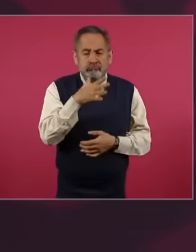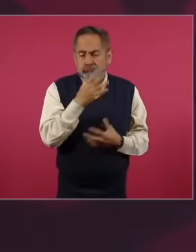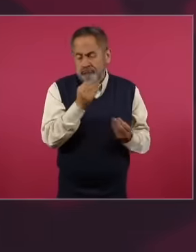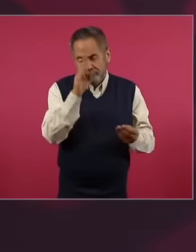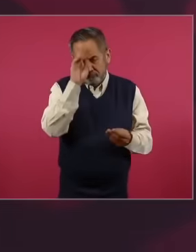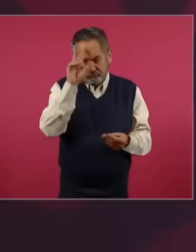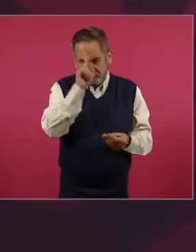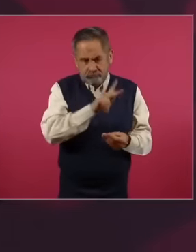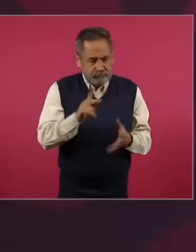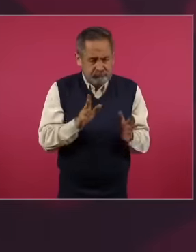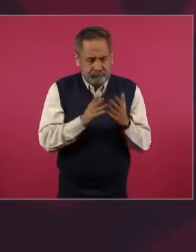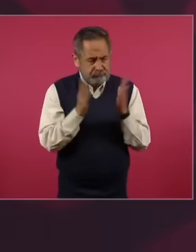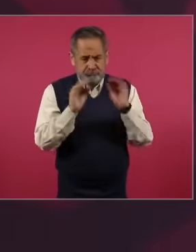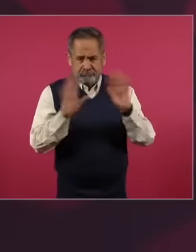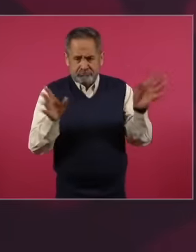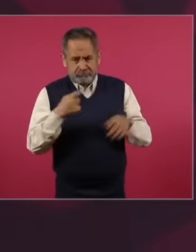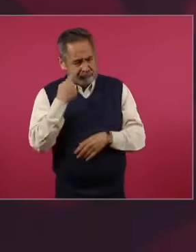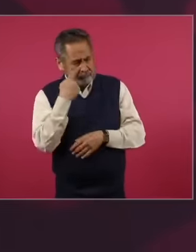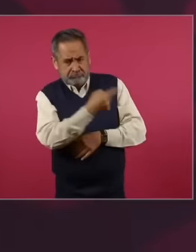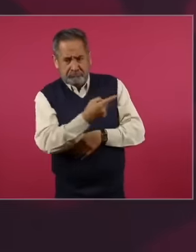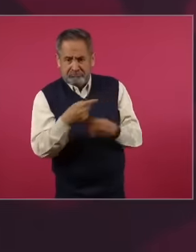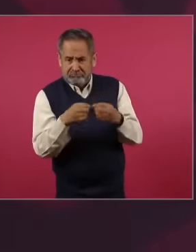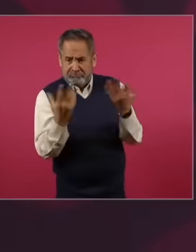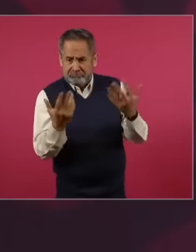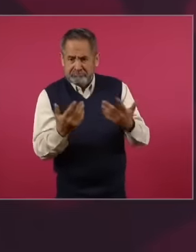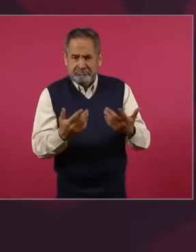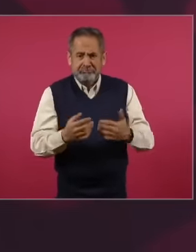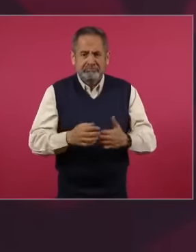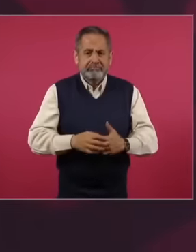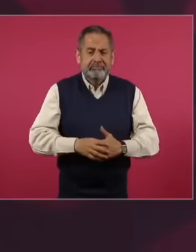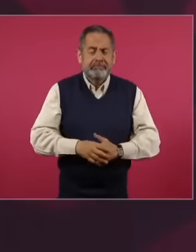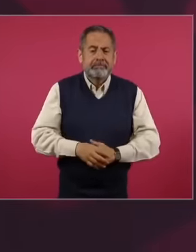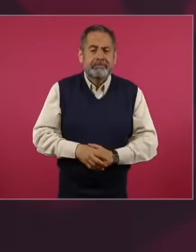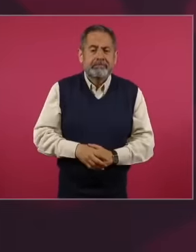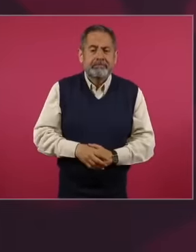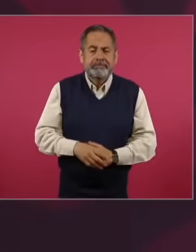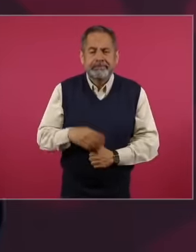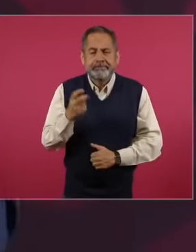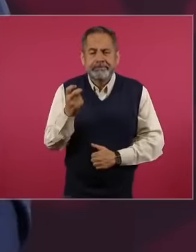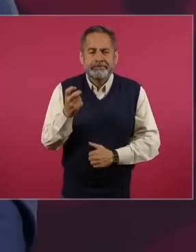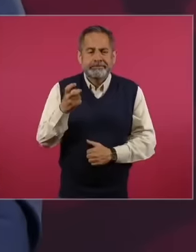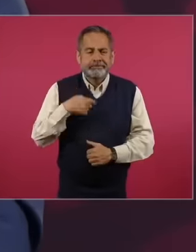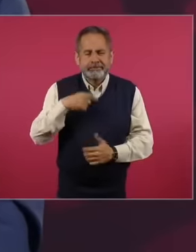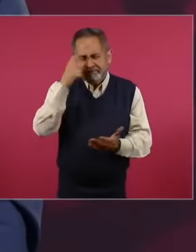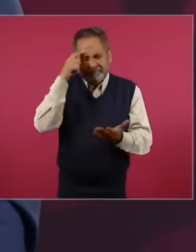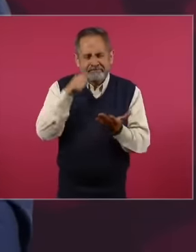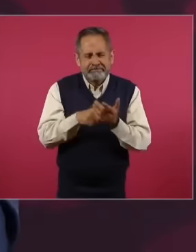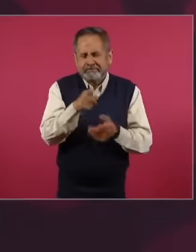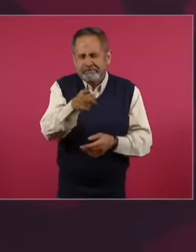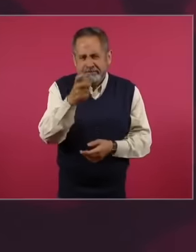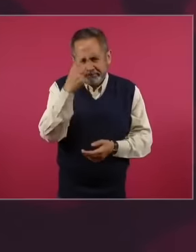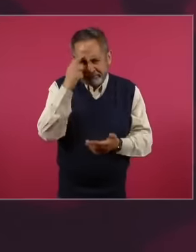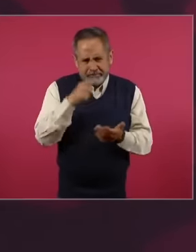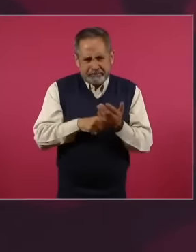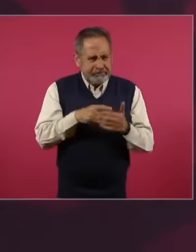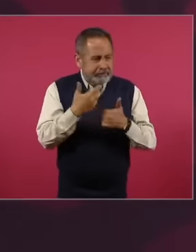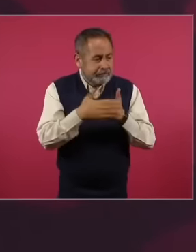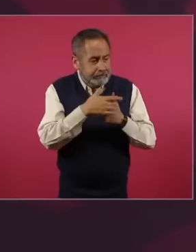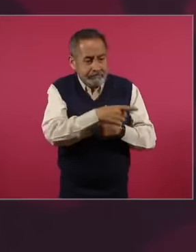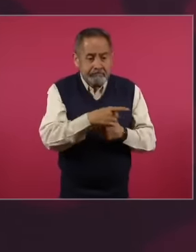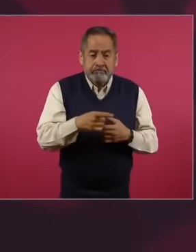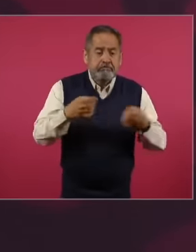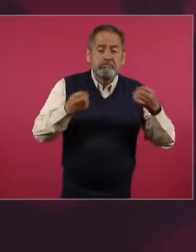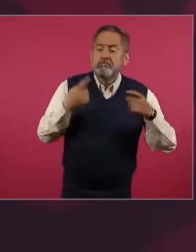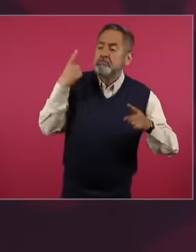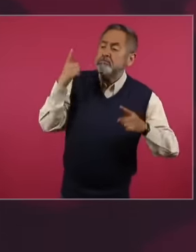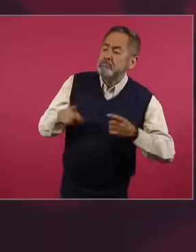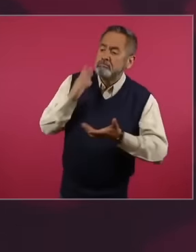So I don't think that will prosper Because